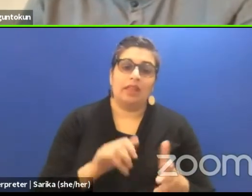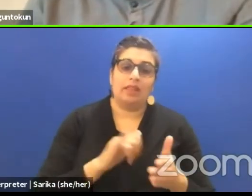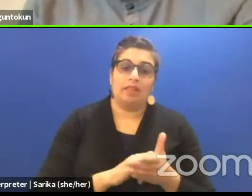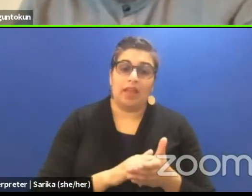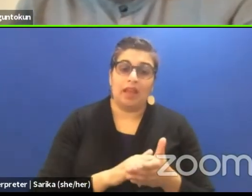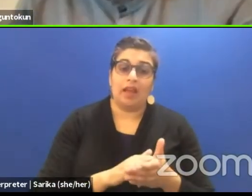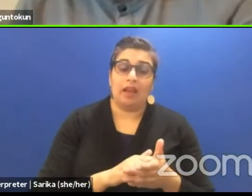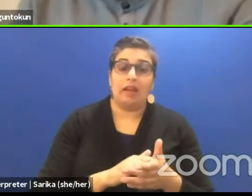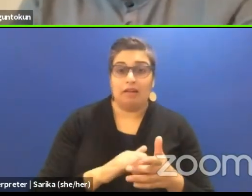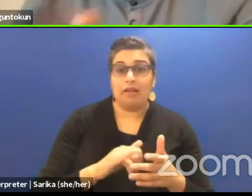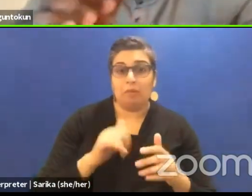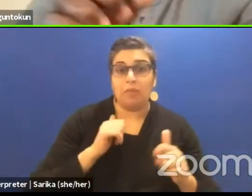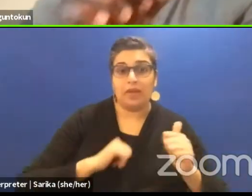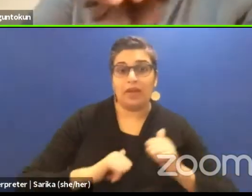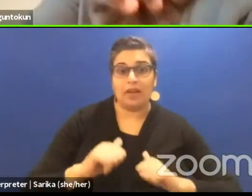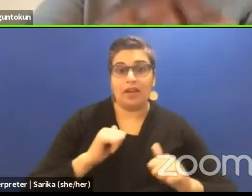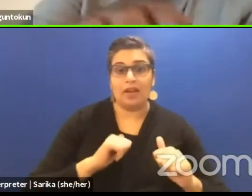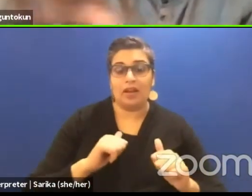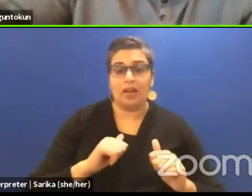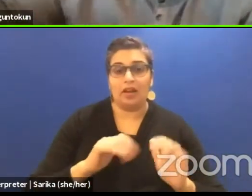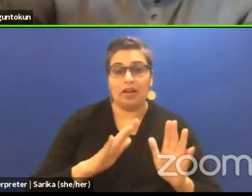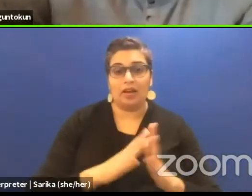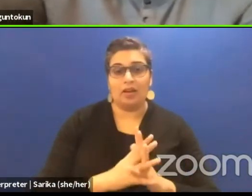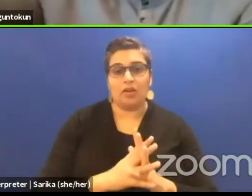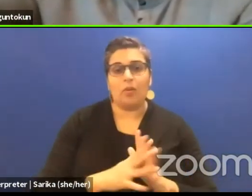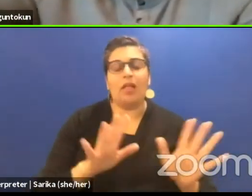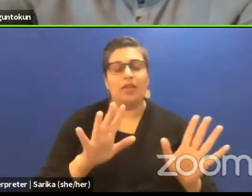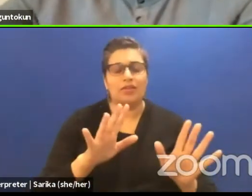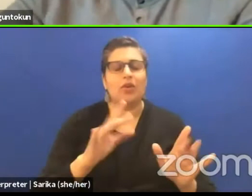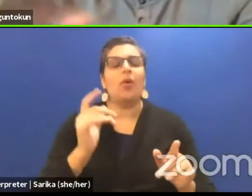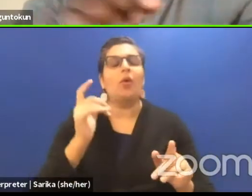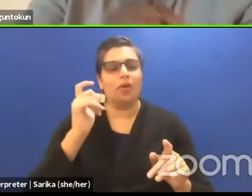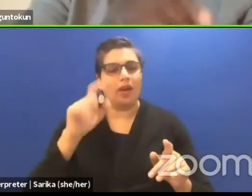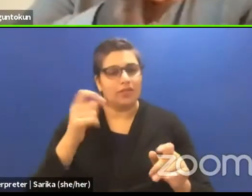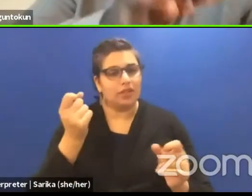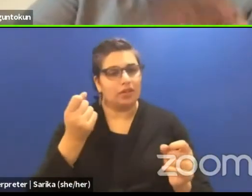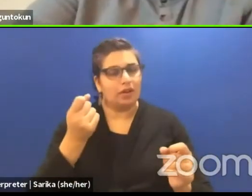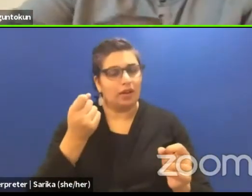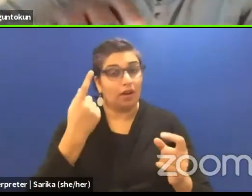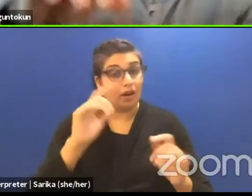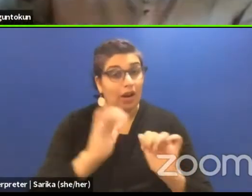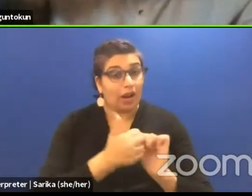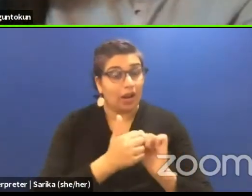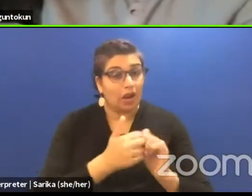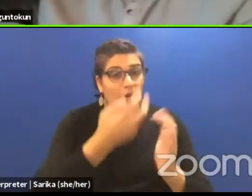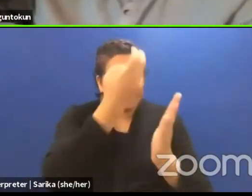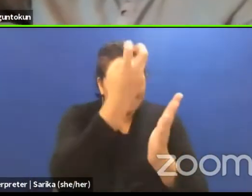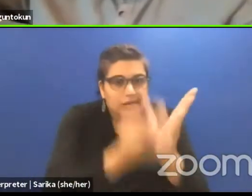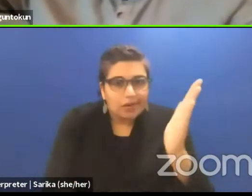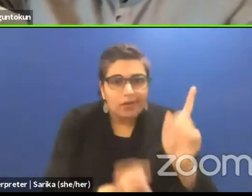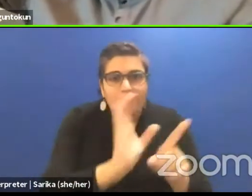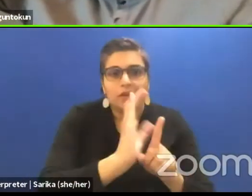That play, except you're immersed in that culture or except the dramaturge has traveled there